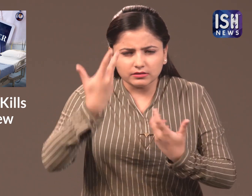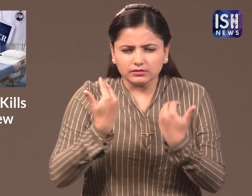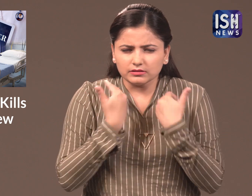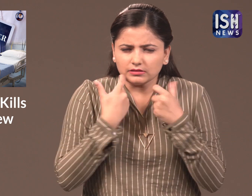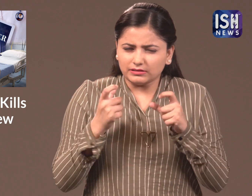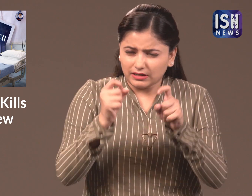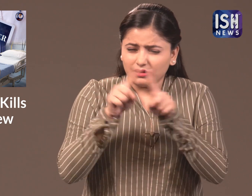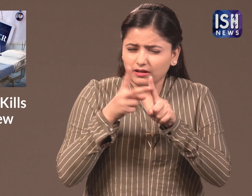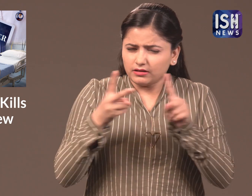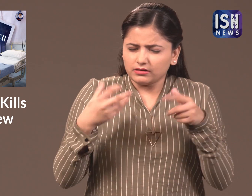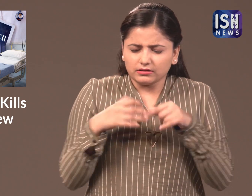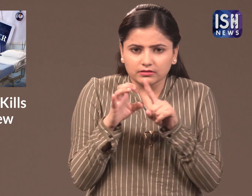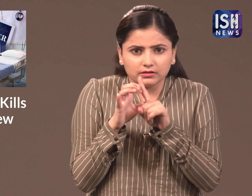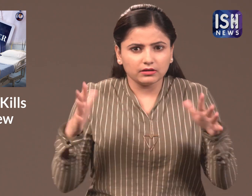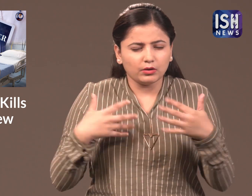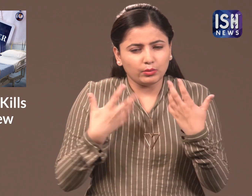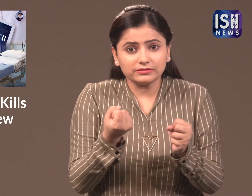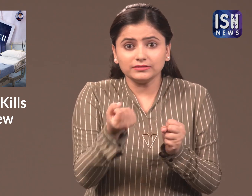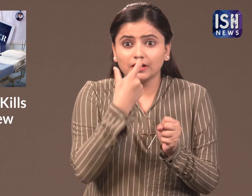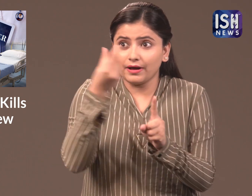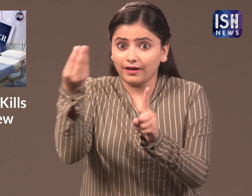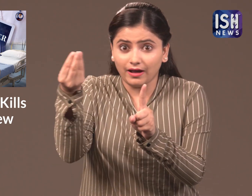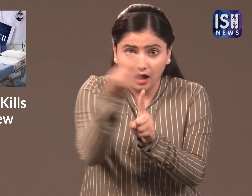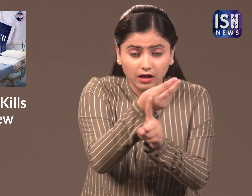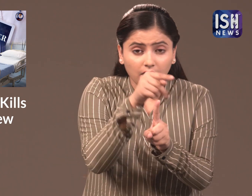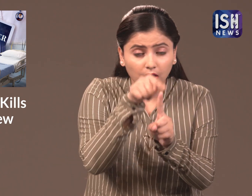why they would not want to live due to their disease and why they want the